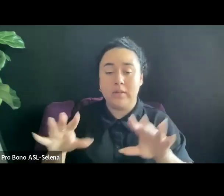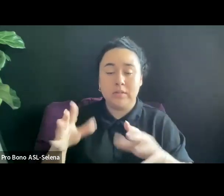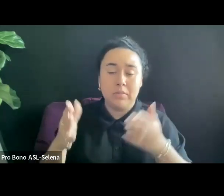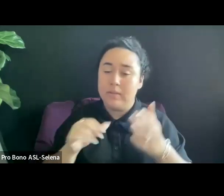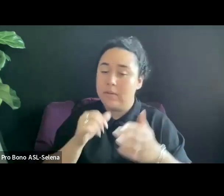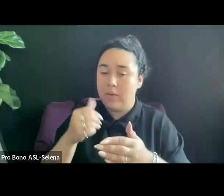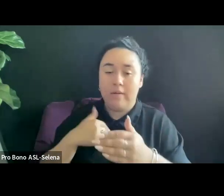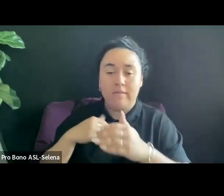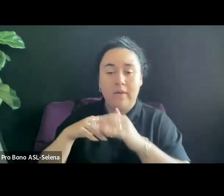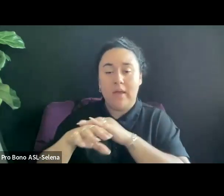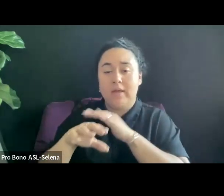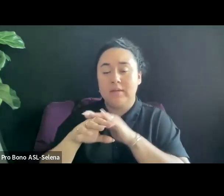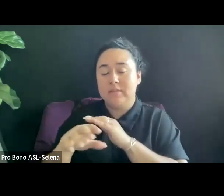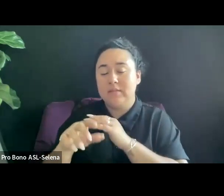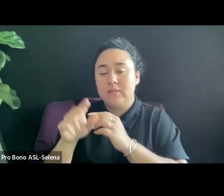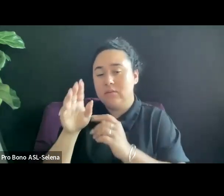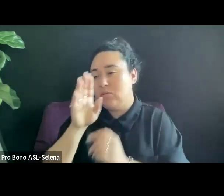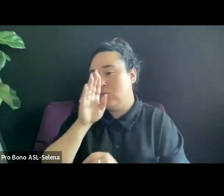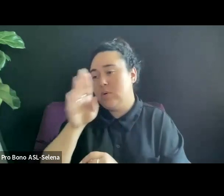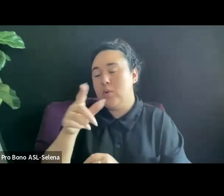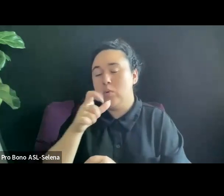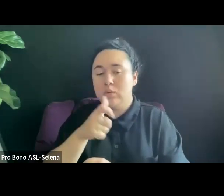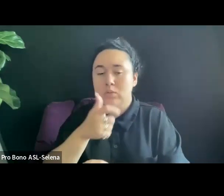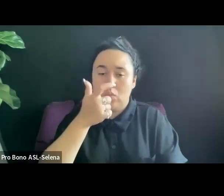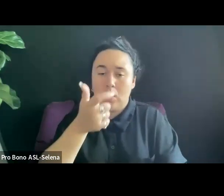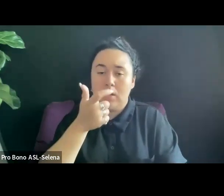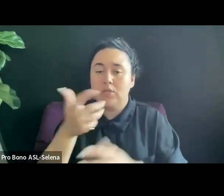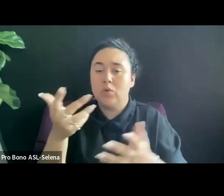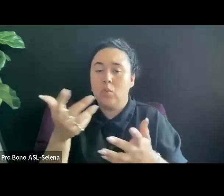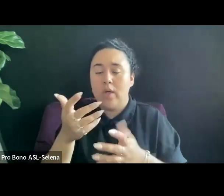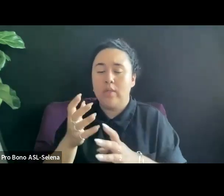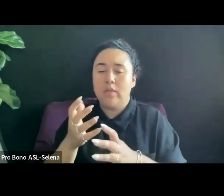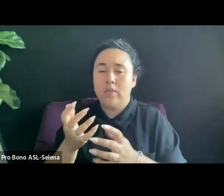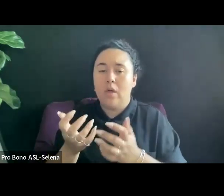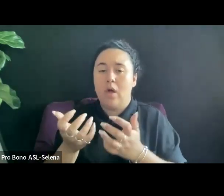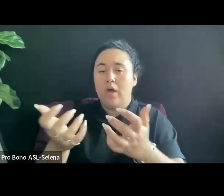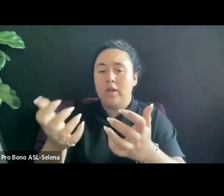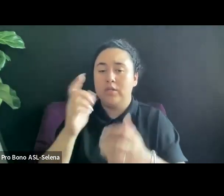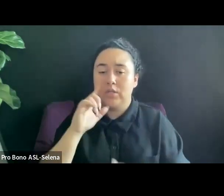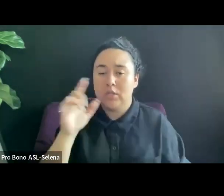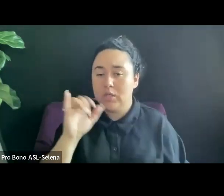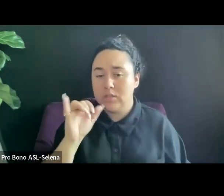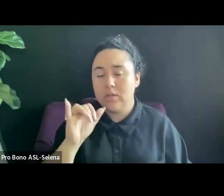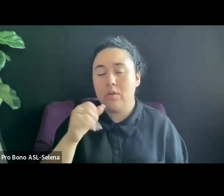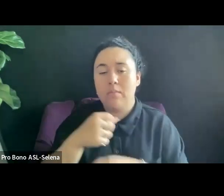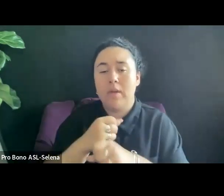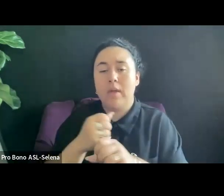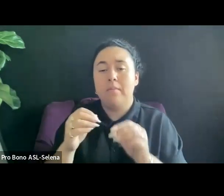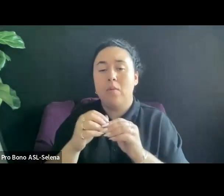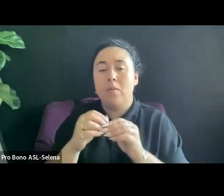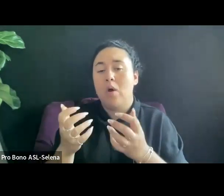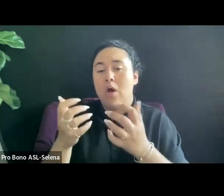WHAT THE AUDIENCE LEVEL IS, YOU CAN CREATE MORE OF AN AUDIENCE B PROMOTING YOUR BROADCAST.